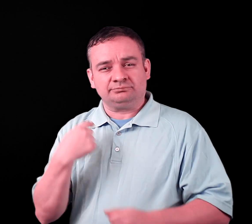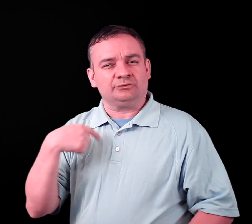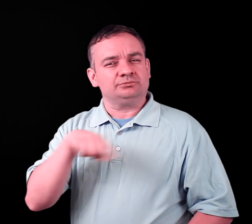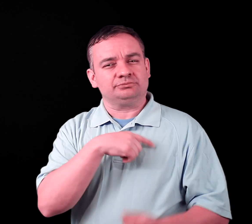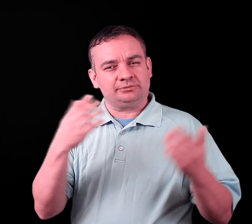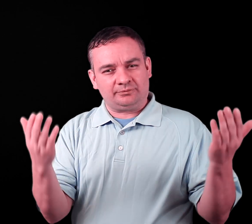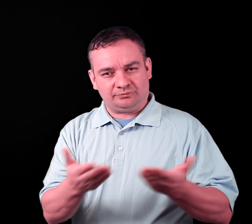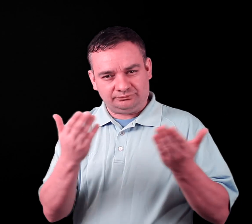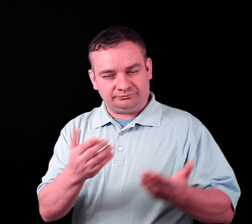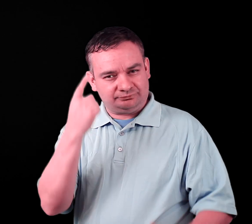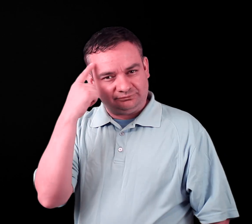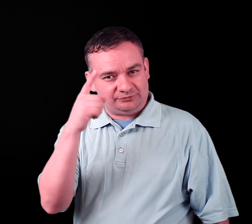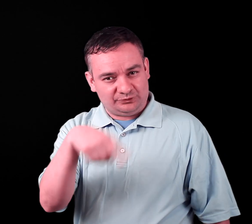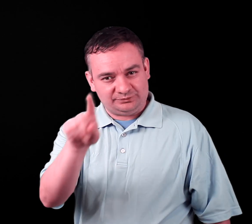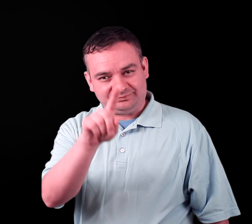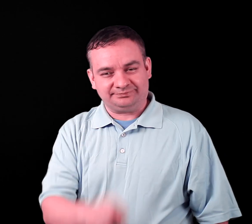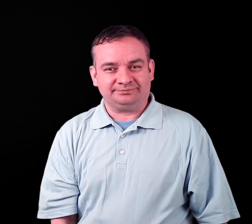We are here for you